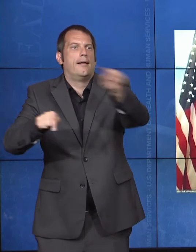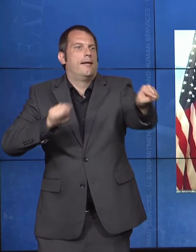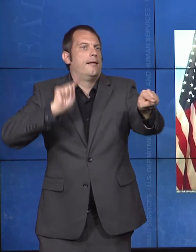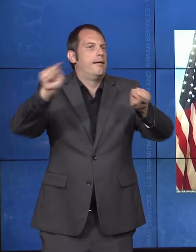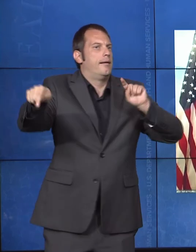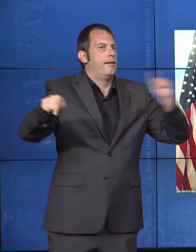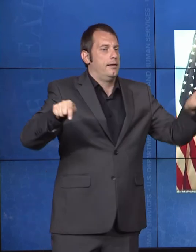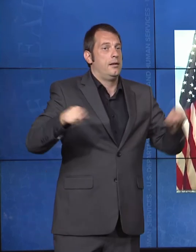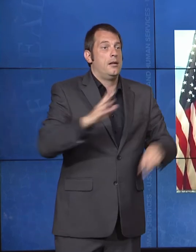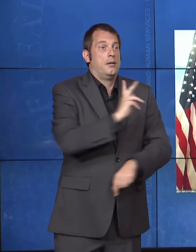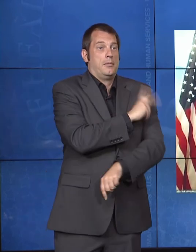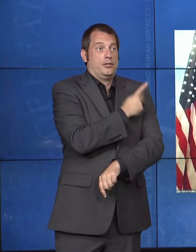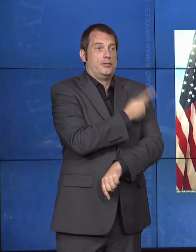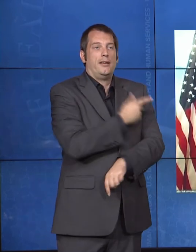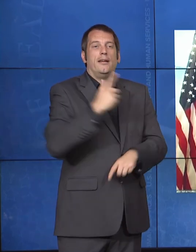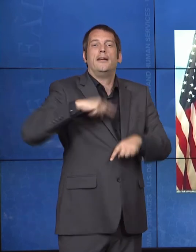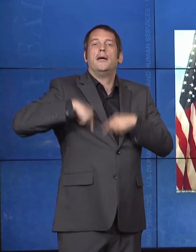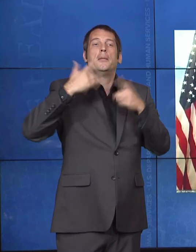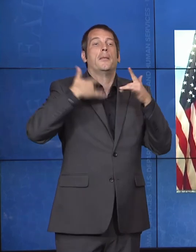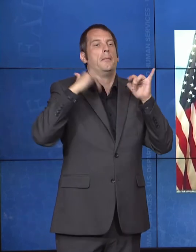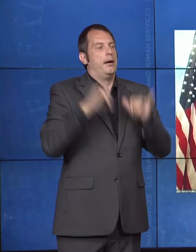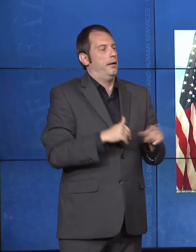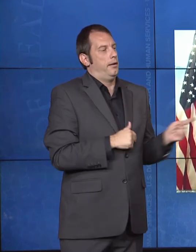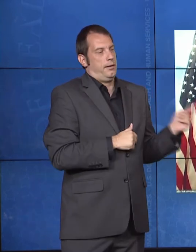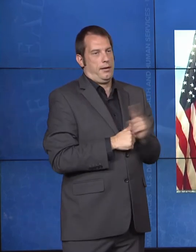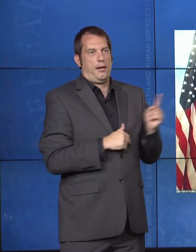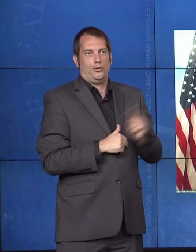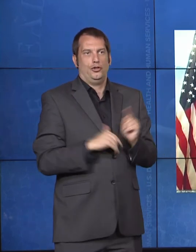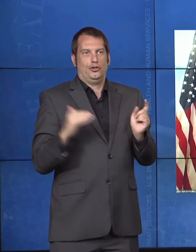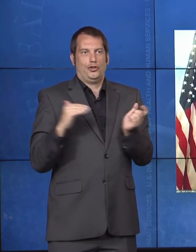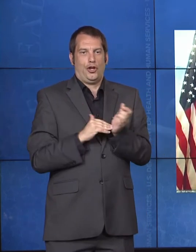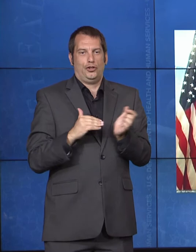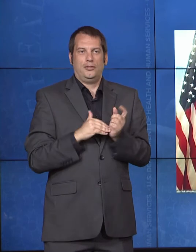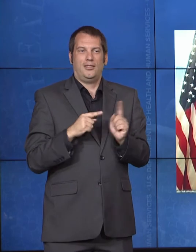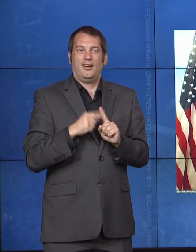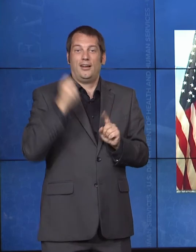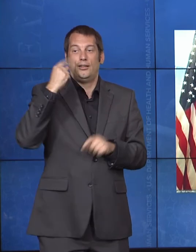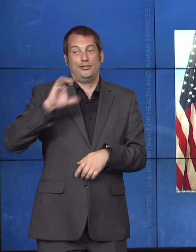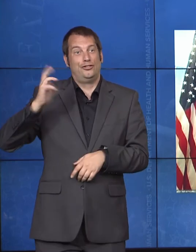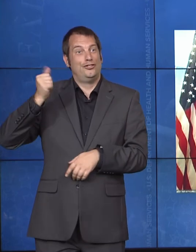facility, and the CHAP program illustrates that healthcare can be delivered to the patient